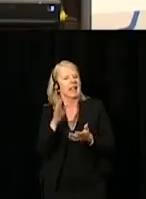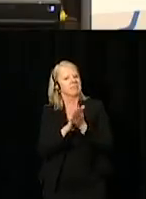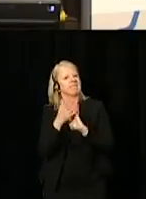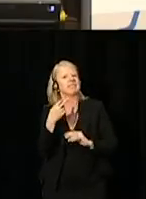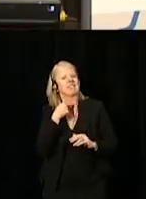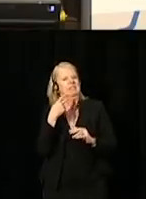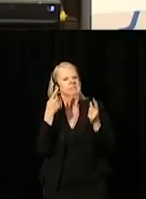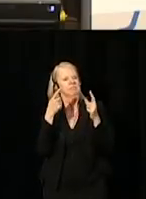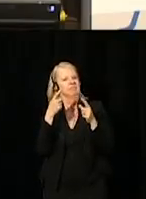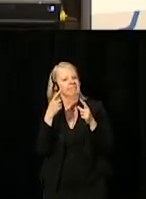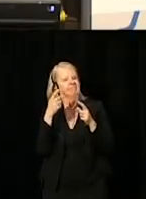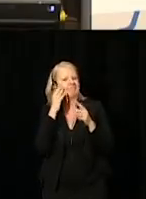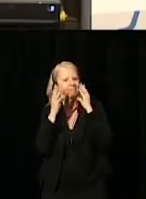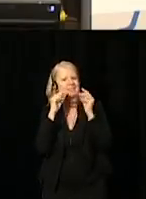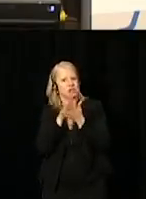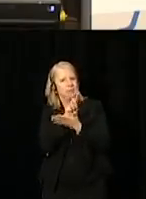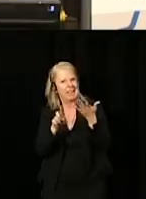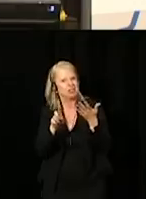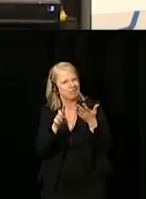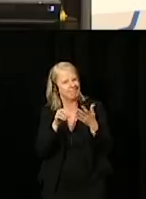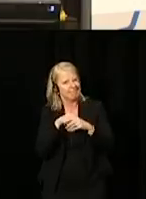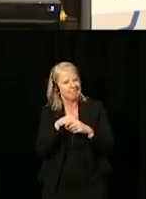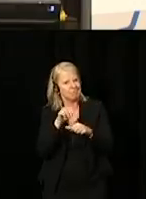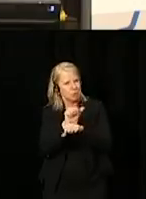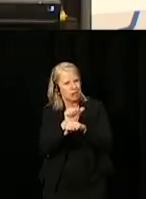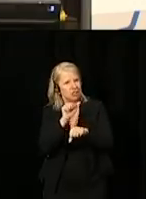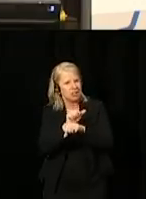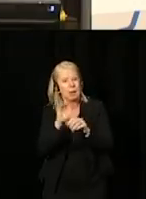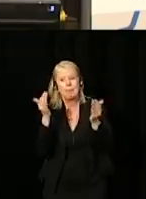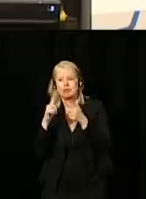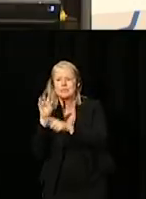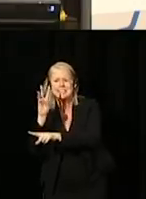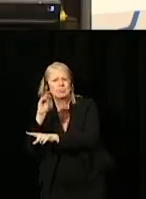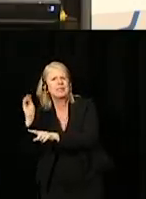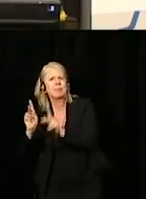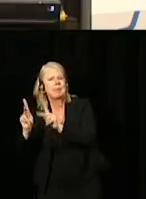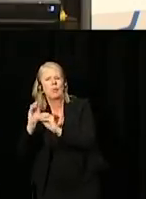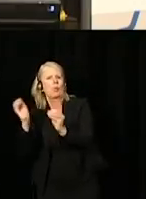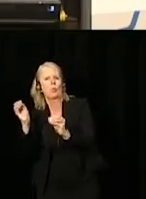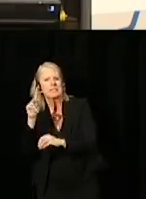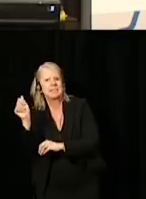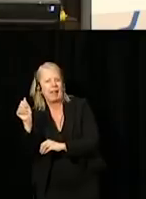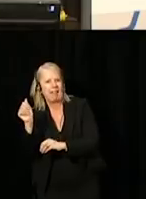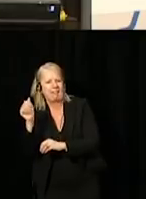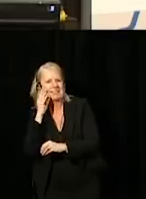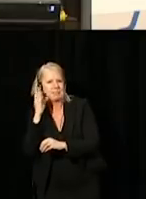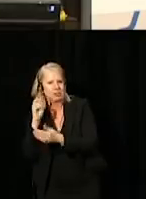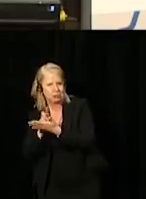of discrimination on the job compared to 6% of those who do not have a disability.